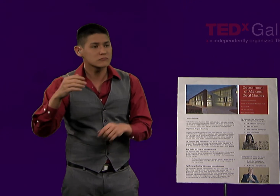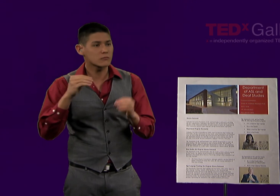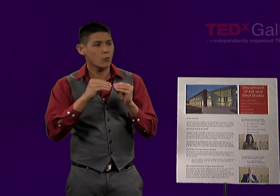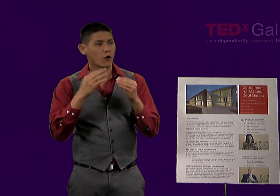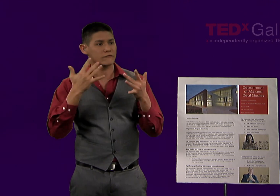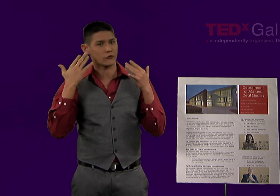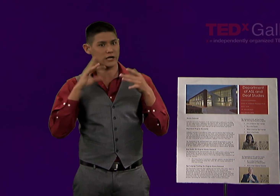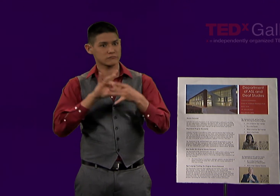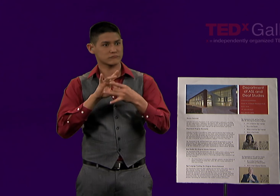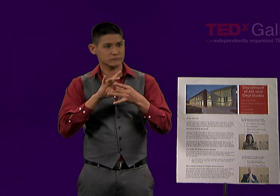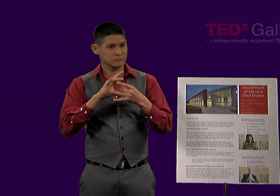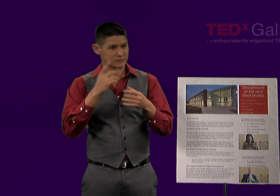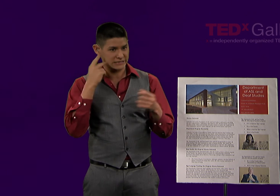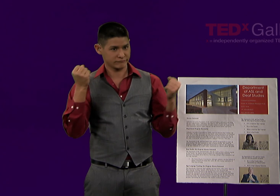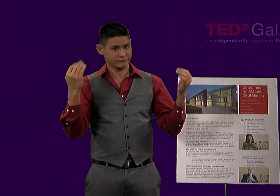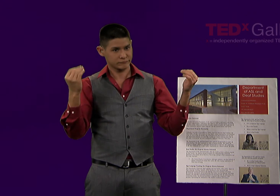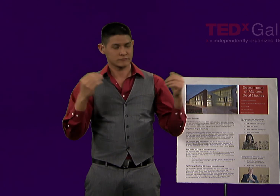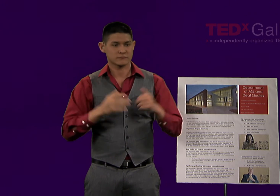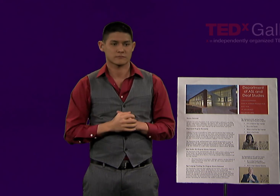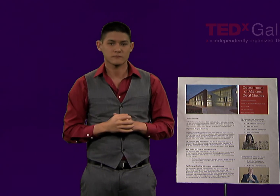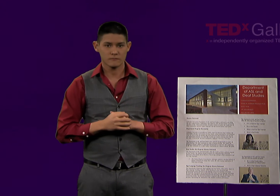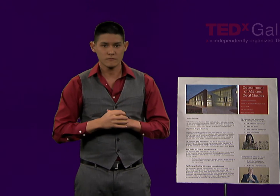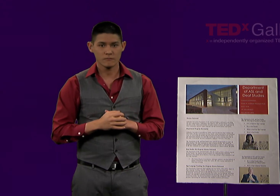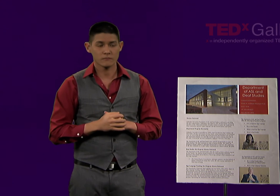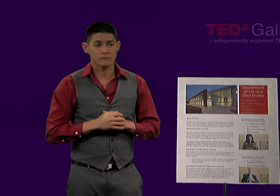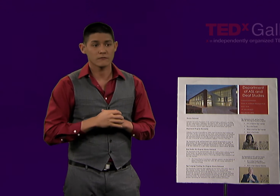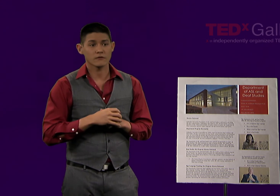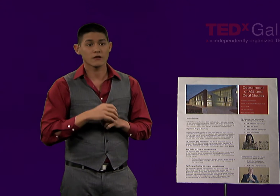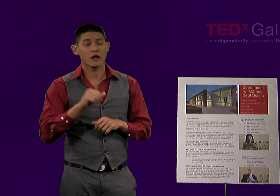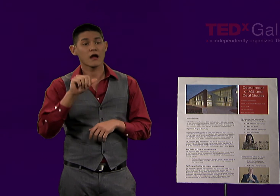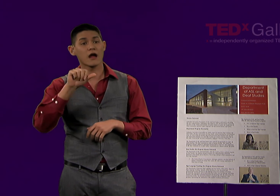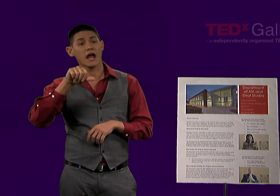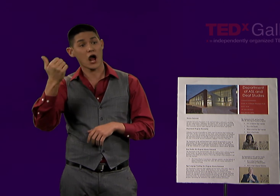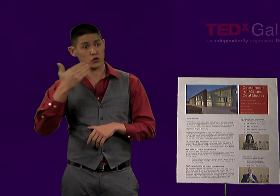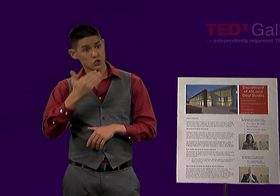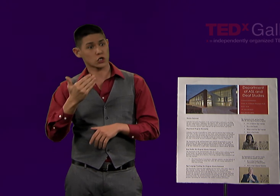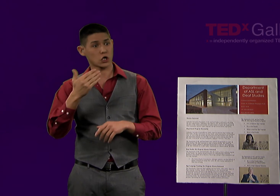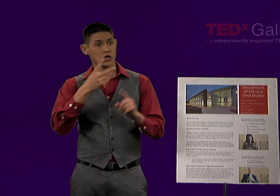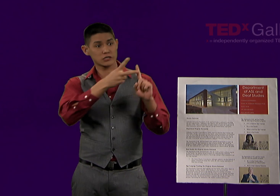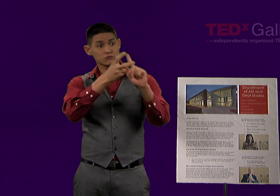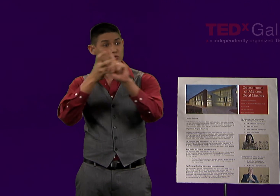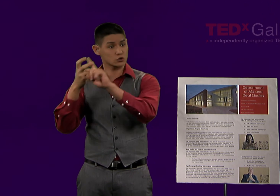they can easily access this. Each department could have that and have their own self-guided tour,